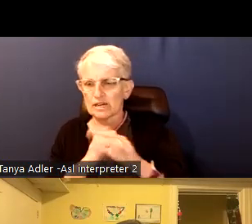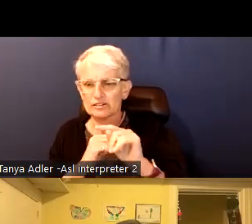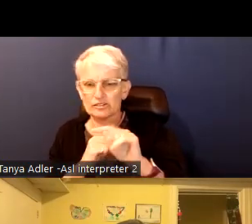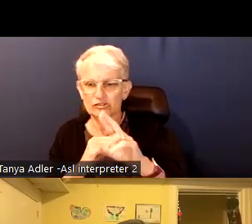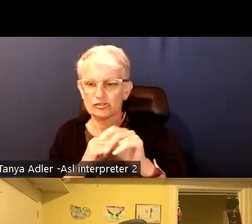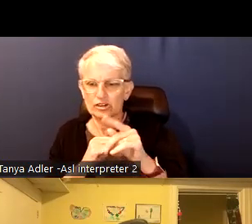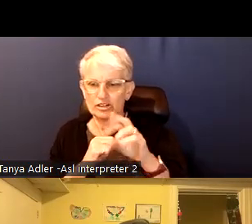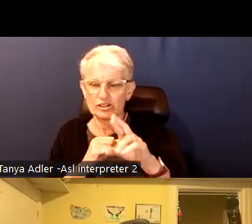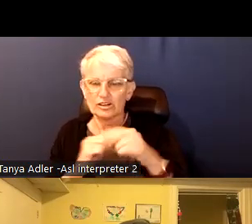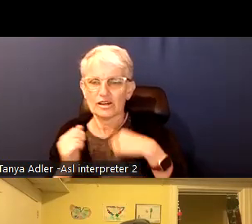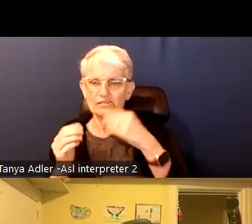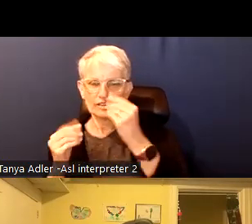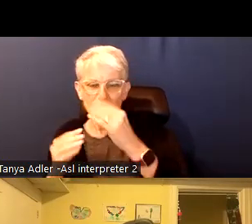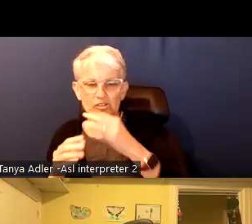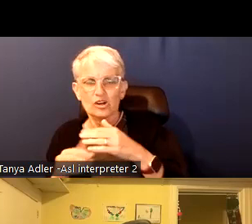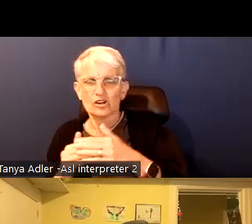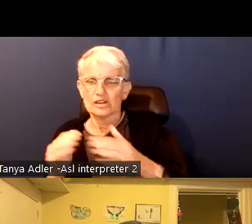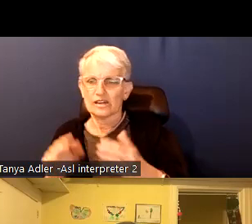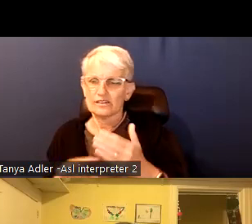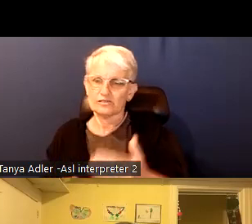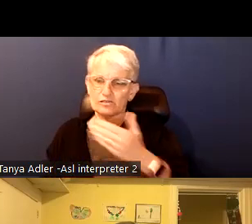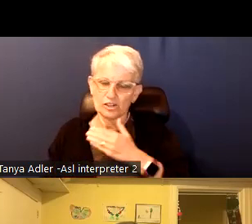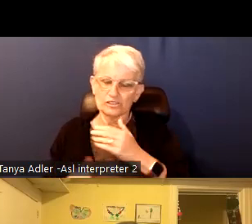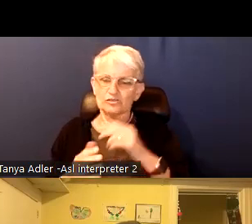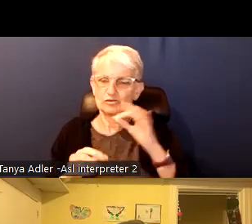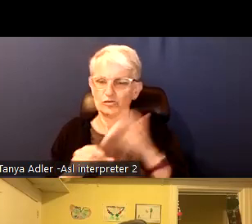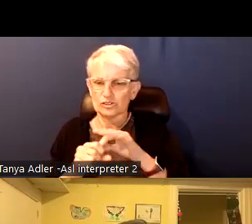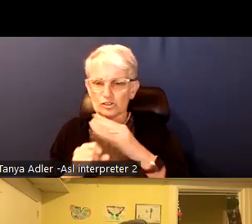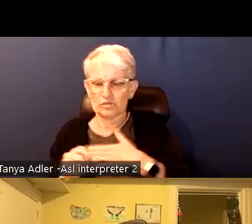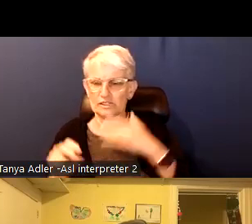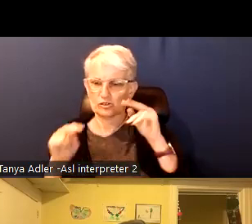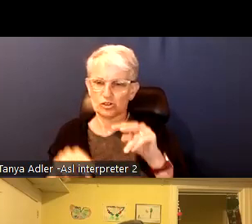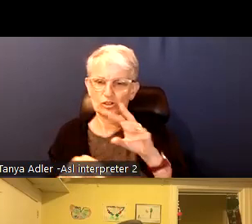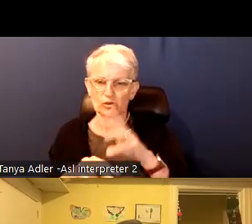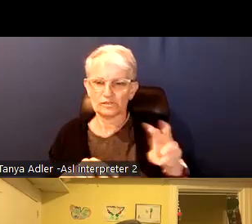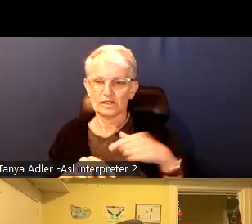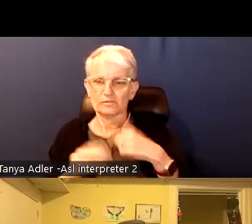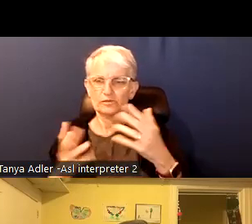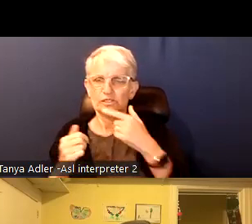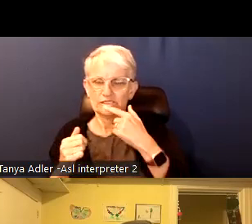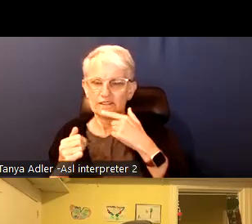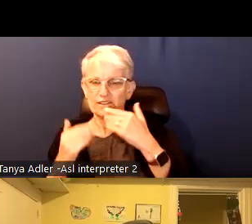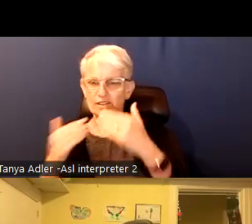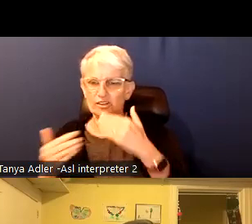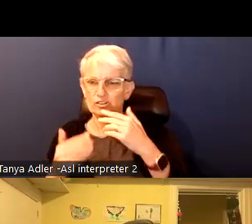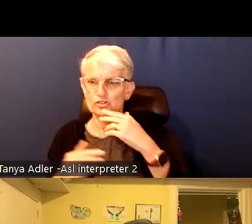on advanced voting. Please take a look at our website I just want to say thanks again to our guest speakers.